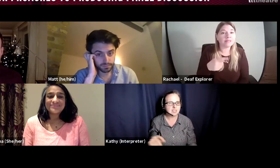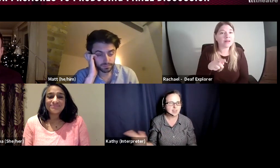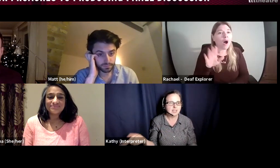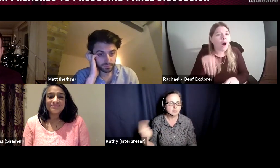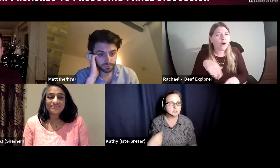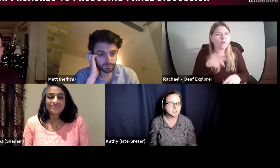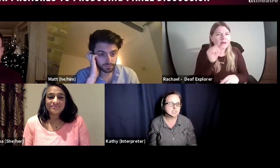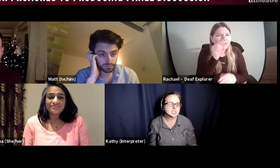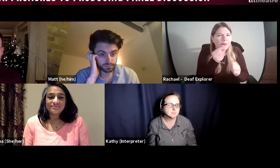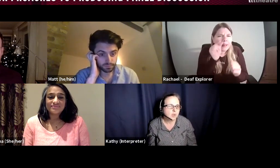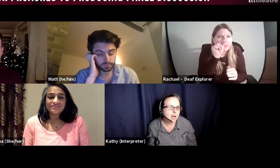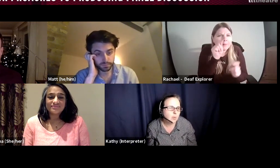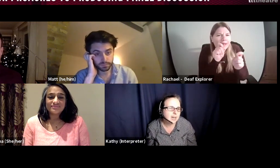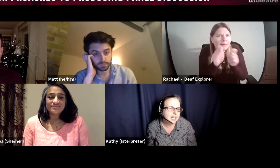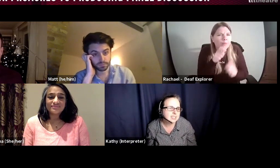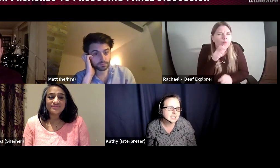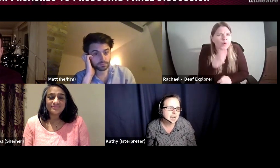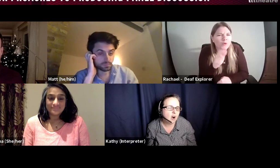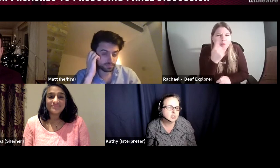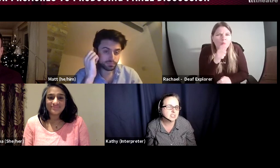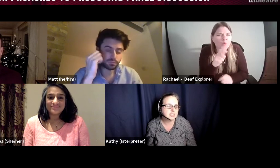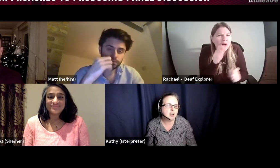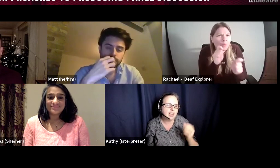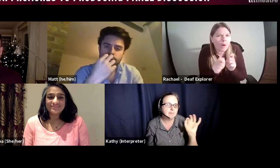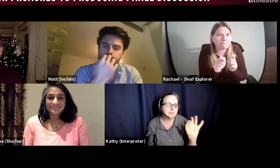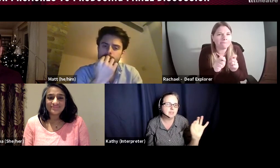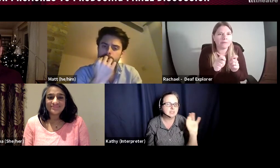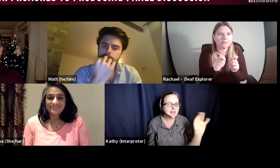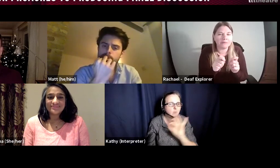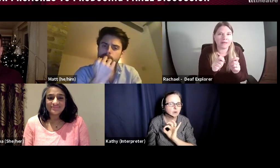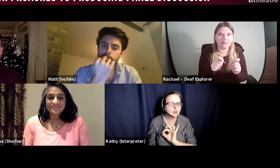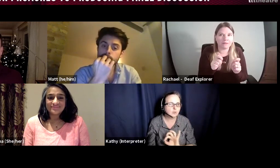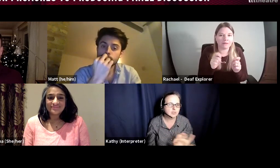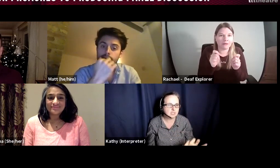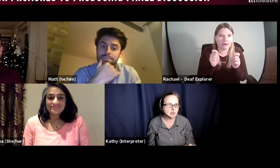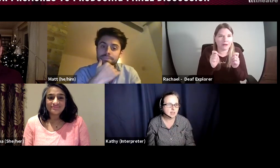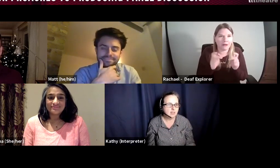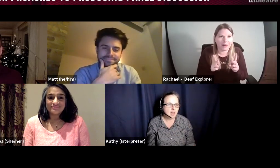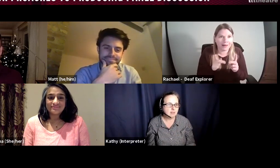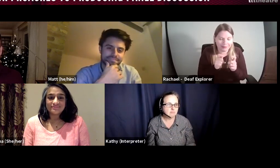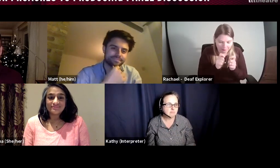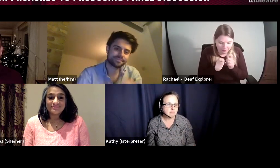they responded quite quickly and said oh just this tiny amendment to that word or this line, and that